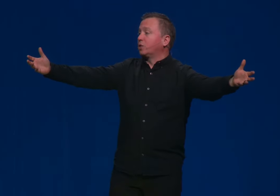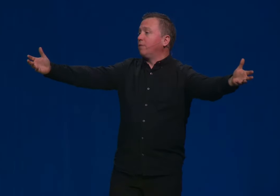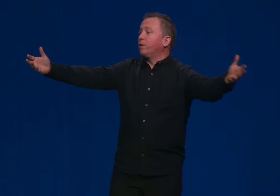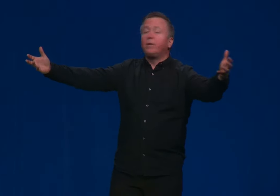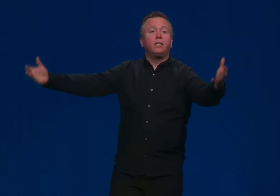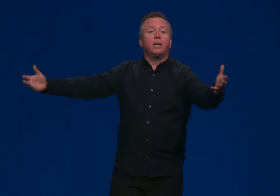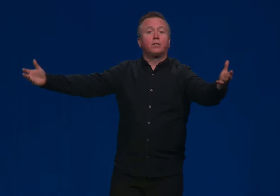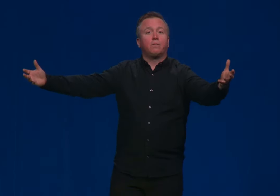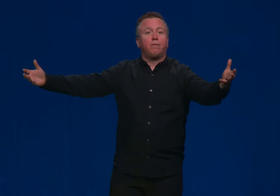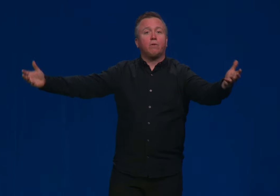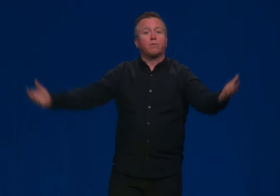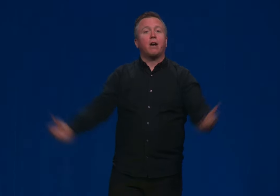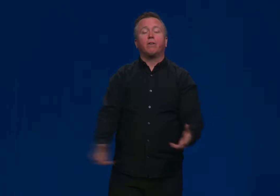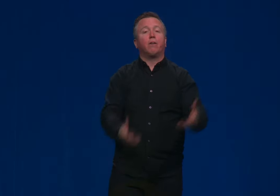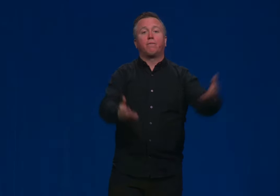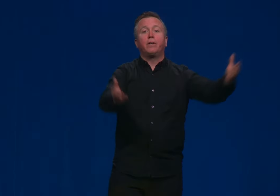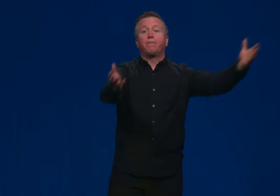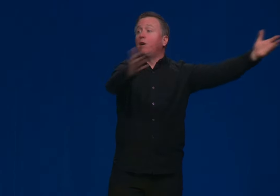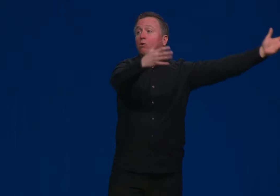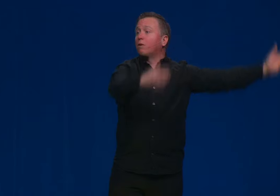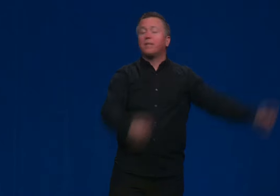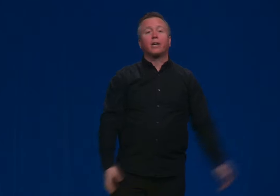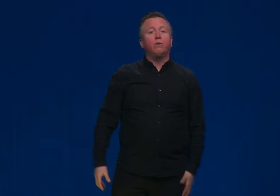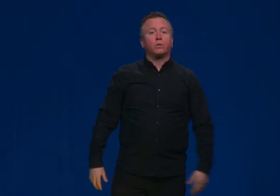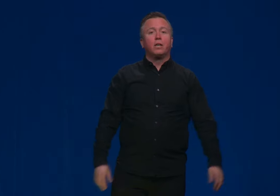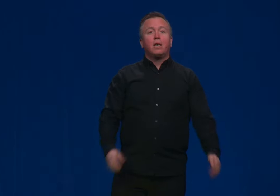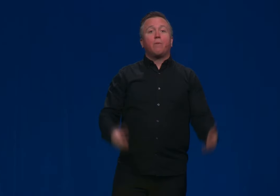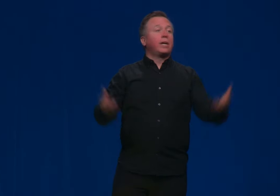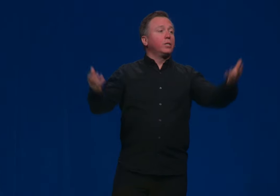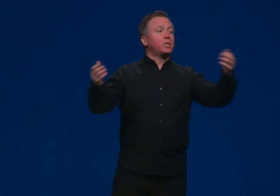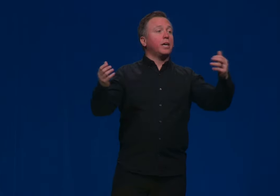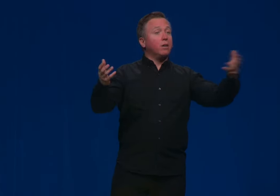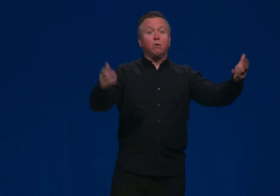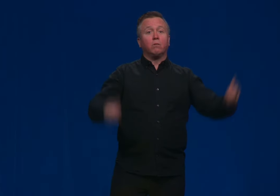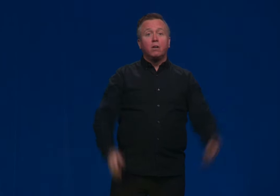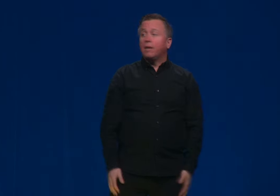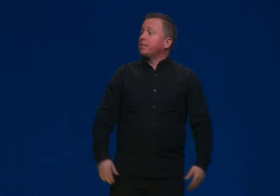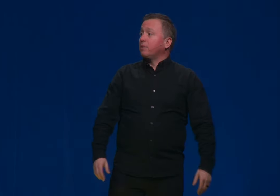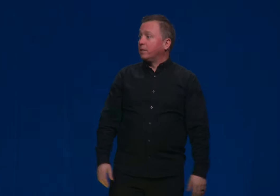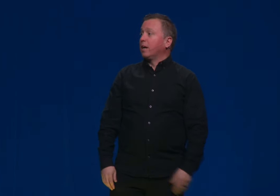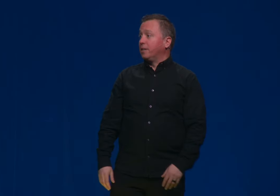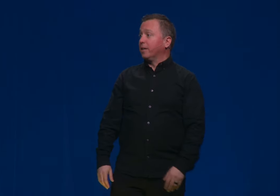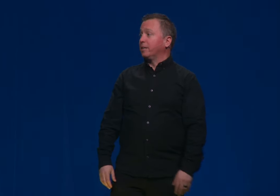discovery, we as followers of God are free to follow wherever that goes. And we can just say, that's how God did it.